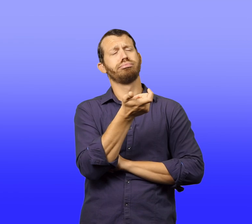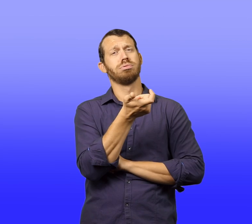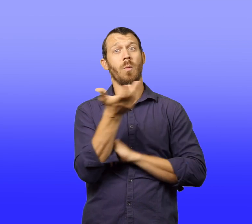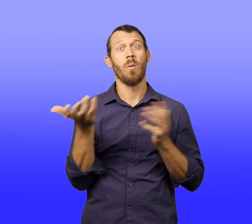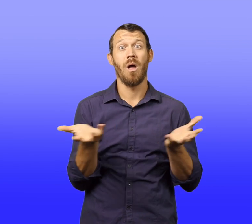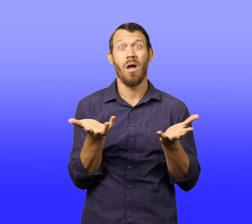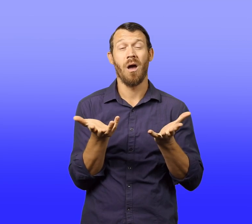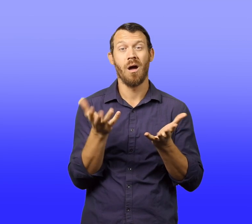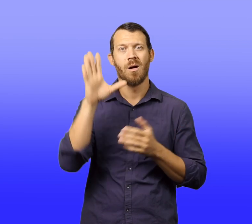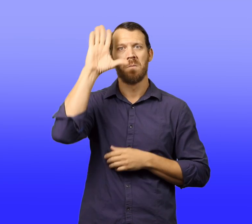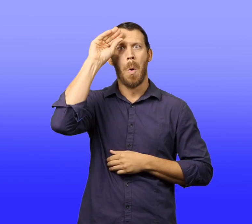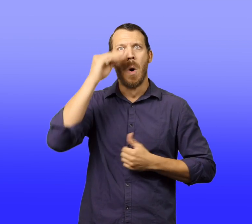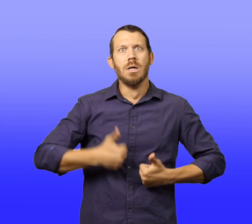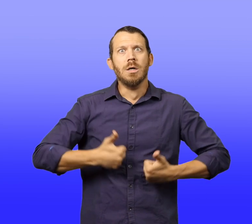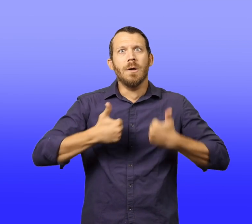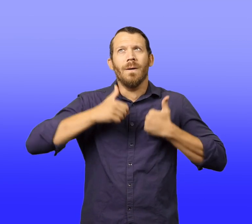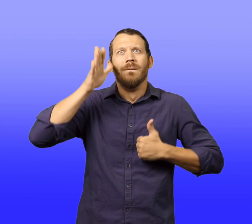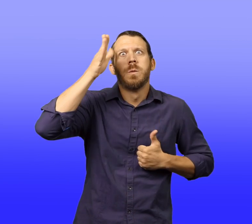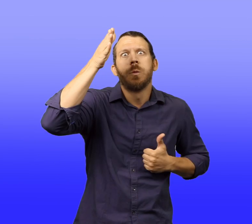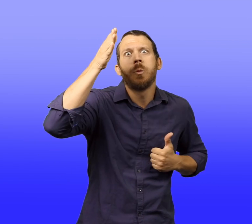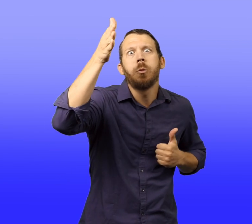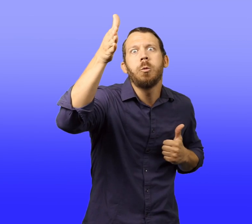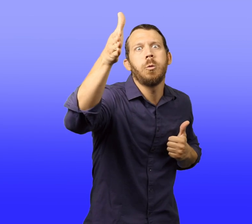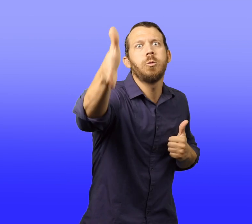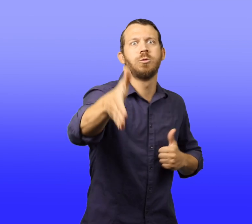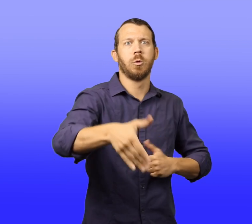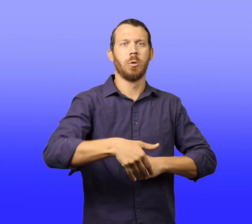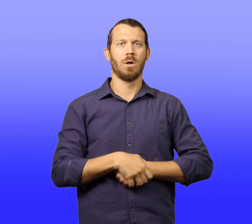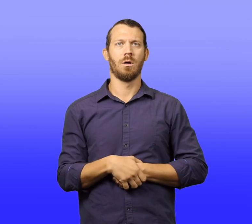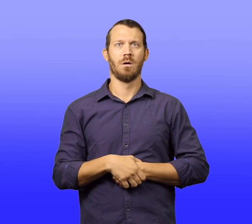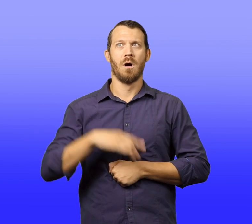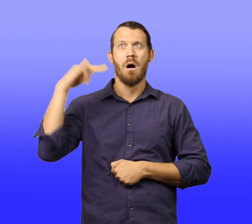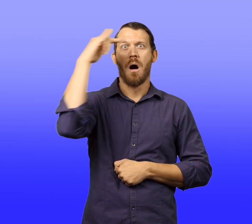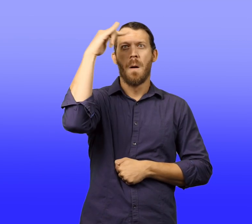The show that Walter was eager to watch was about a boy who lived in the future.